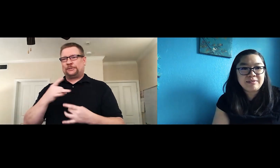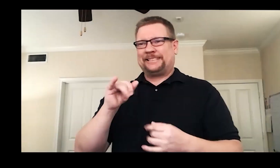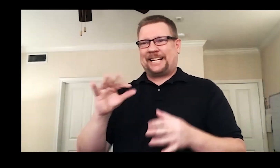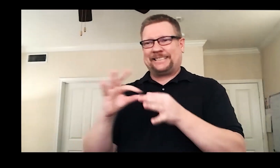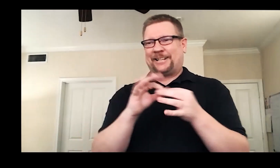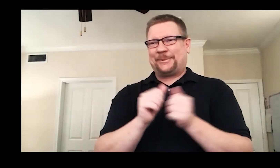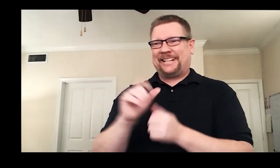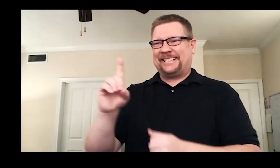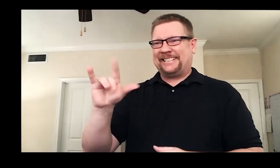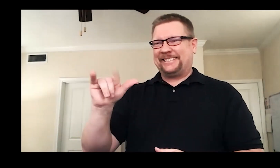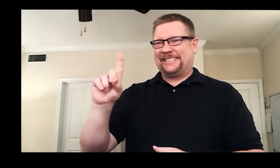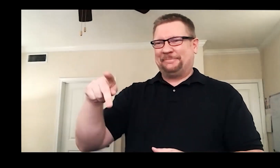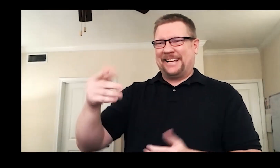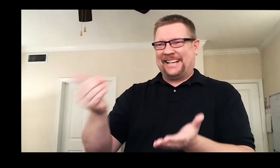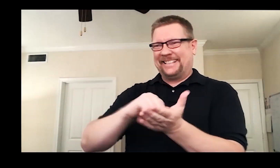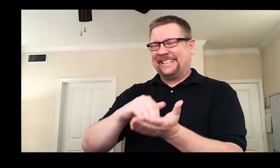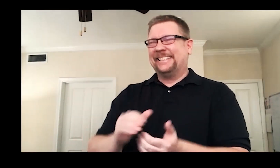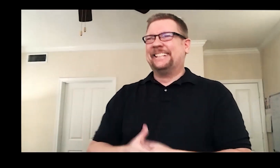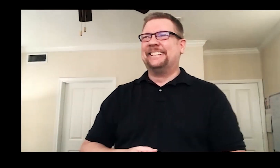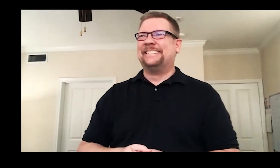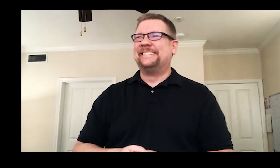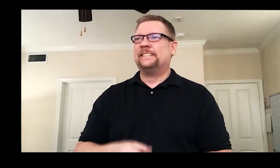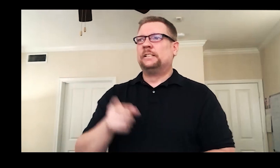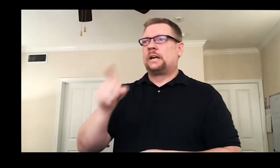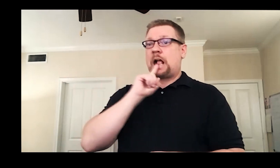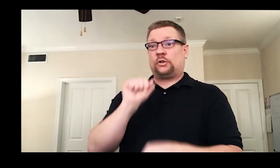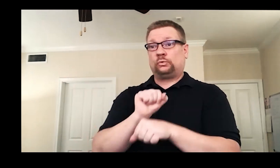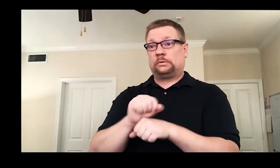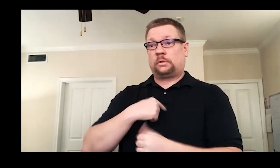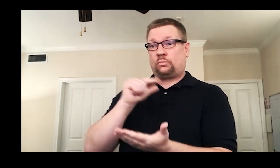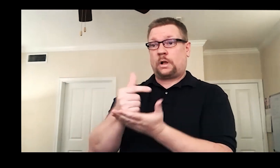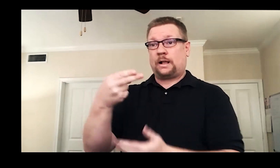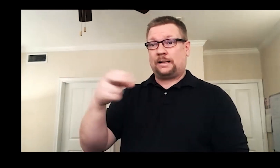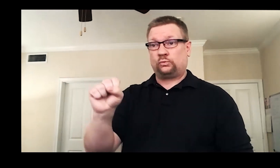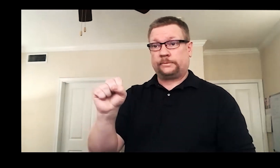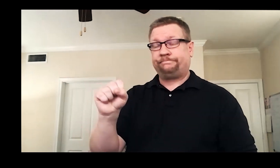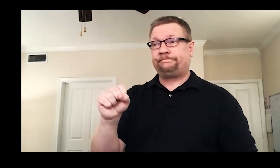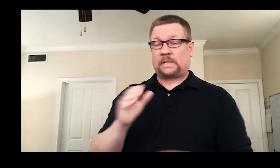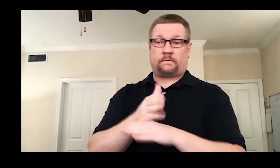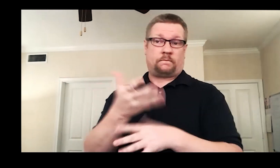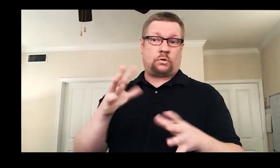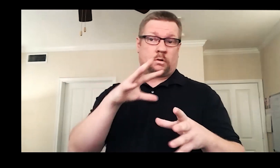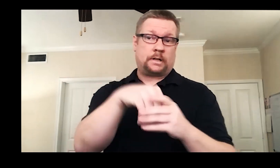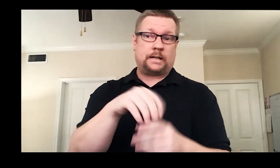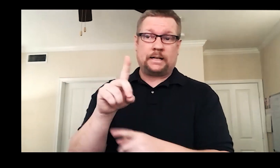That’s an interesting story that goes back to DYDP again. As I mentioned, I was in DYDP’s production.